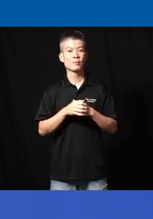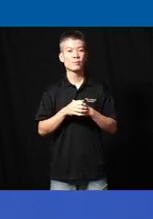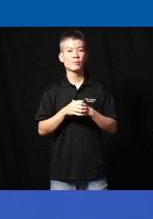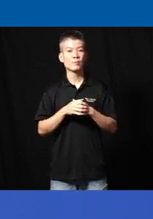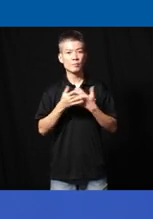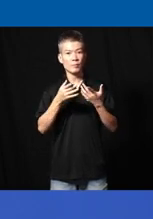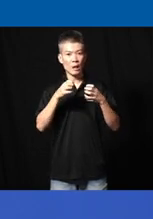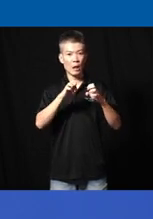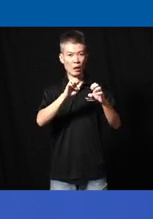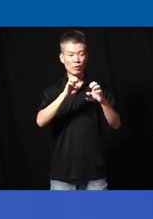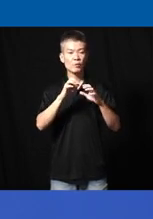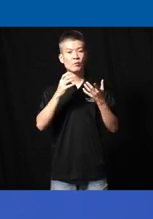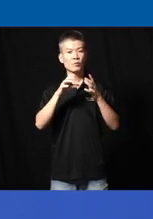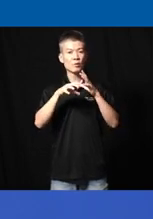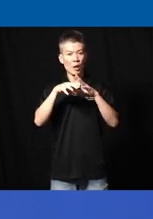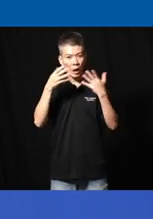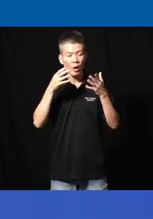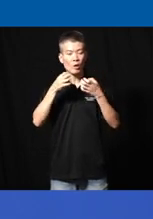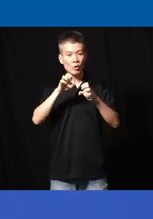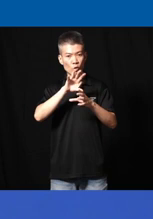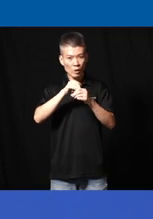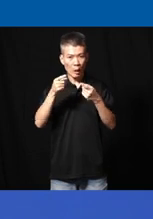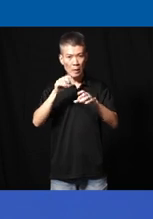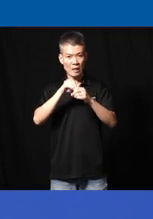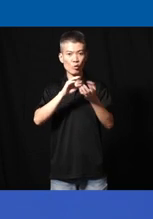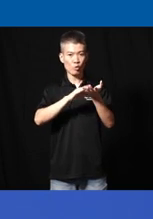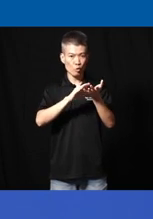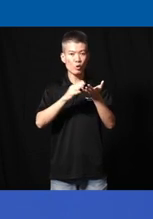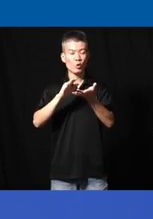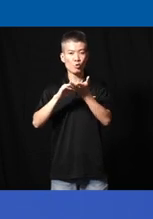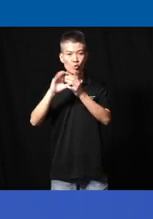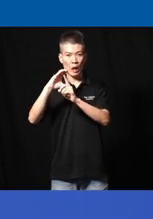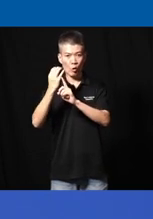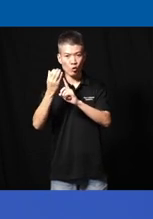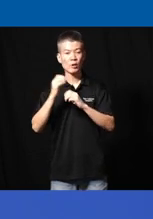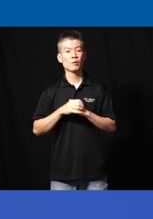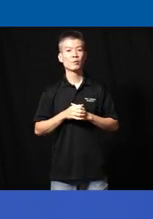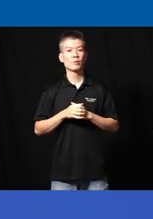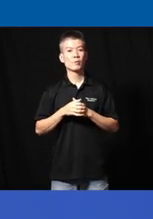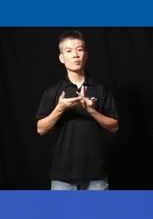uh efforts how inclusion takes place within the school uh School culture uh assist of technology